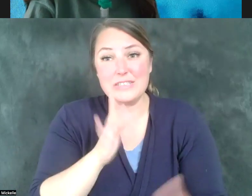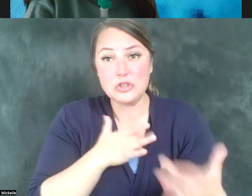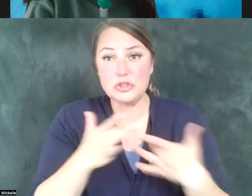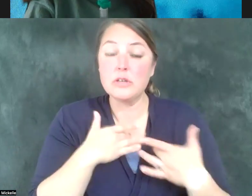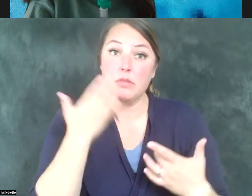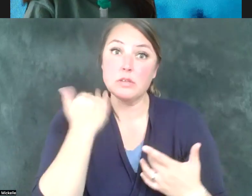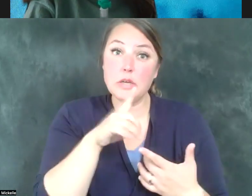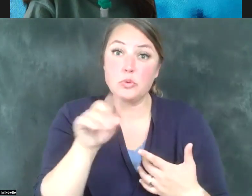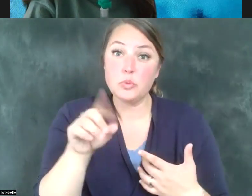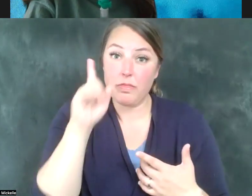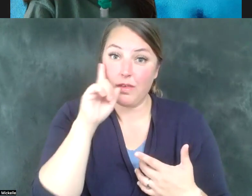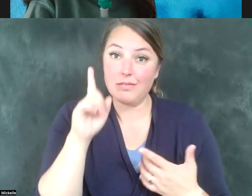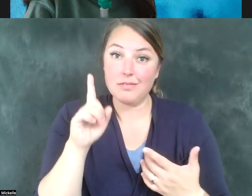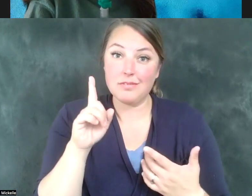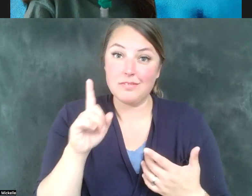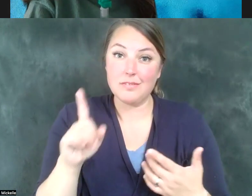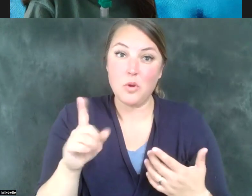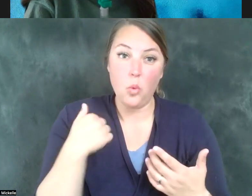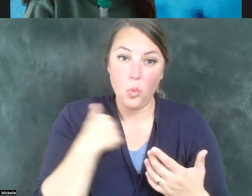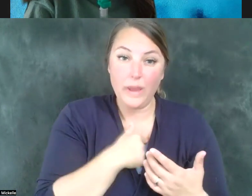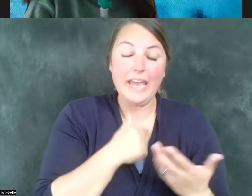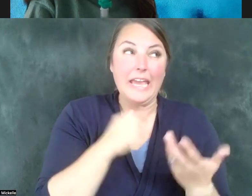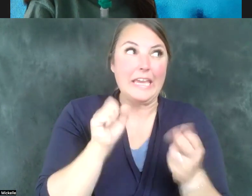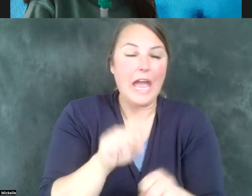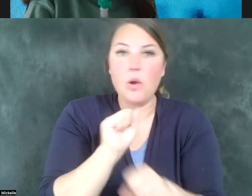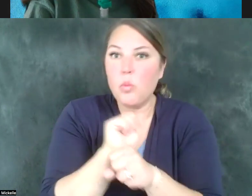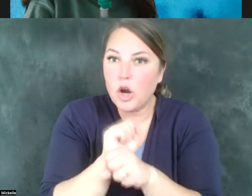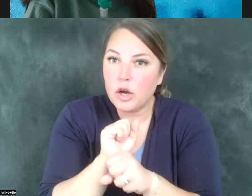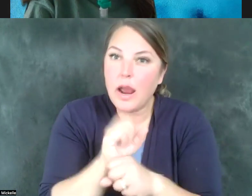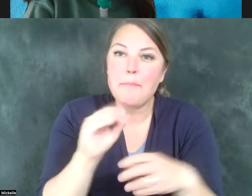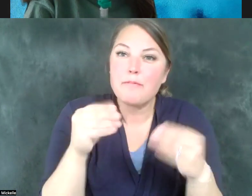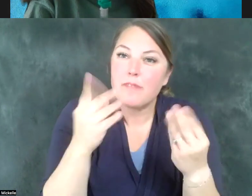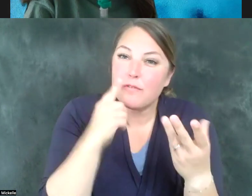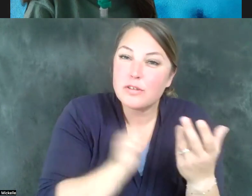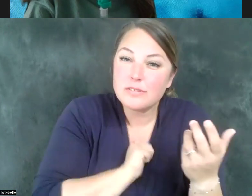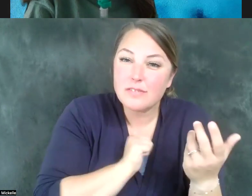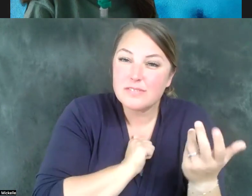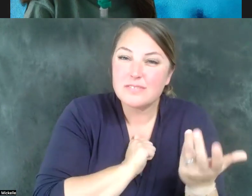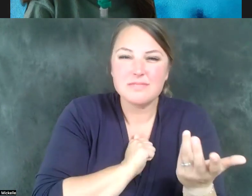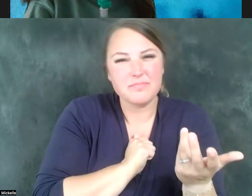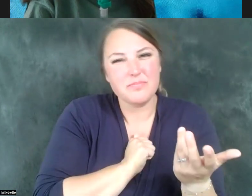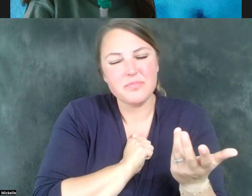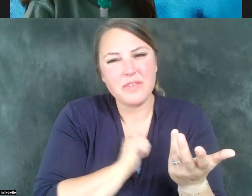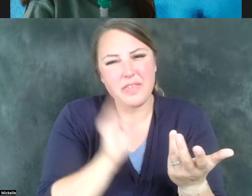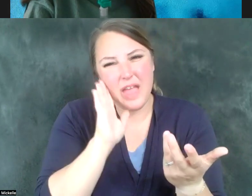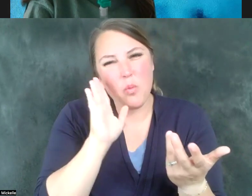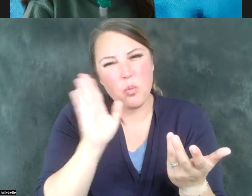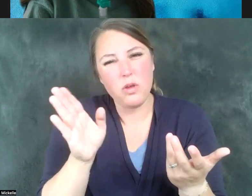that to the extent that we can work and provide for ourselves as human beings, that's going to contribute significantly not just to our financial well-being, but